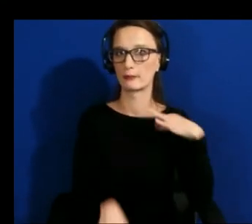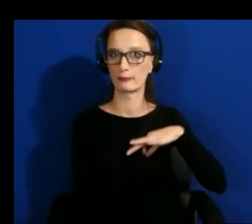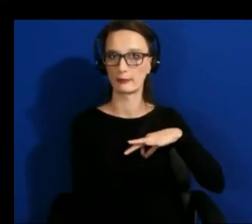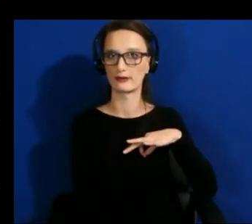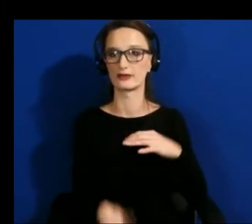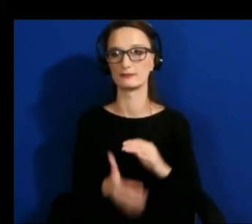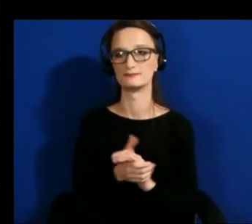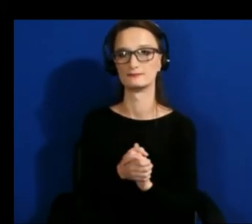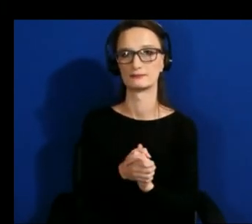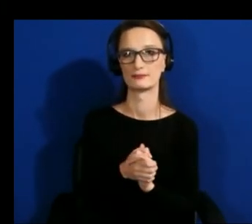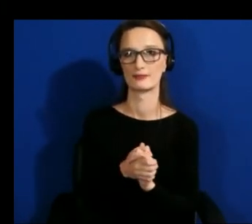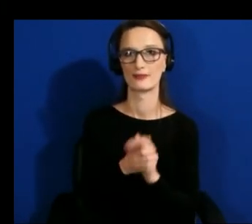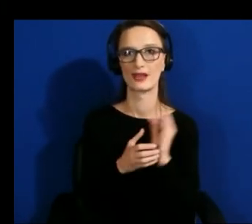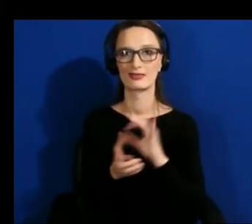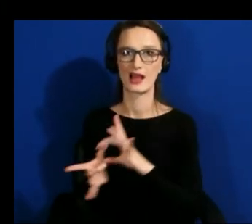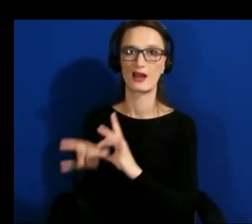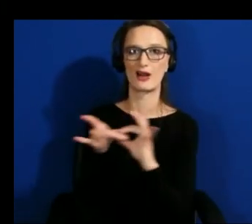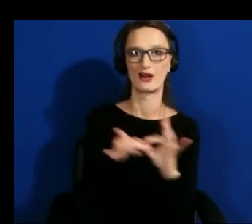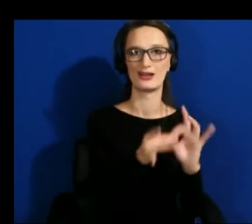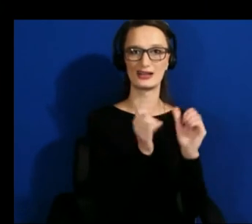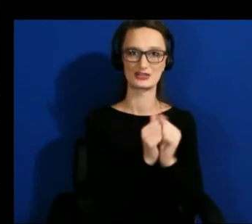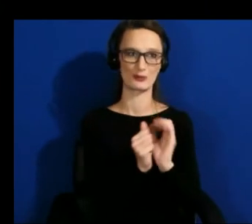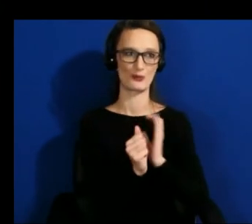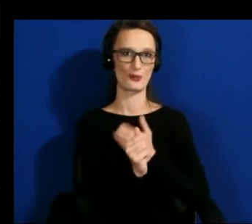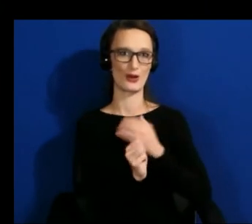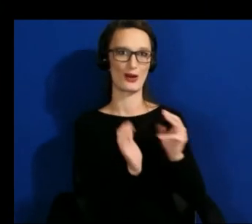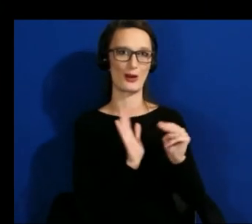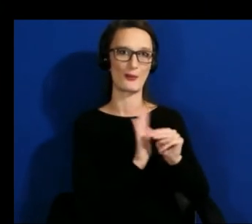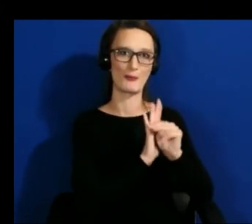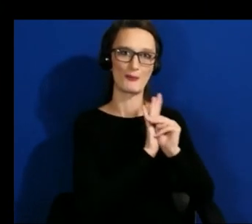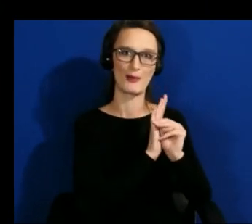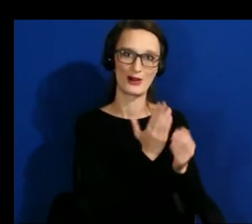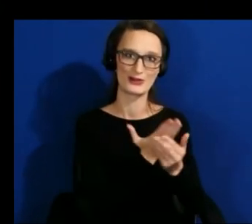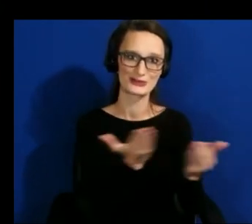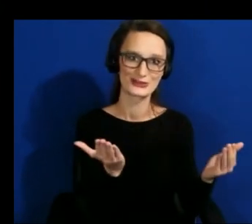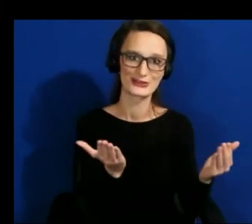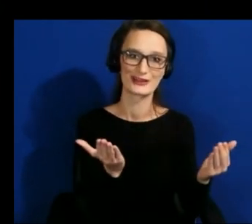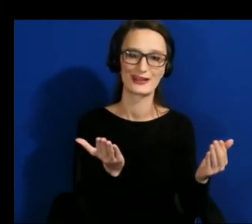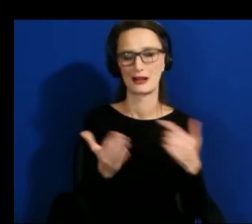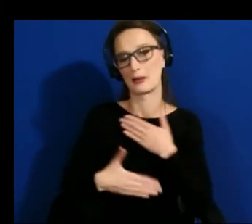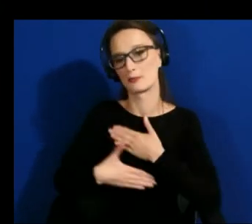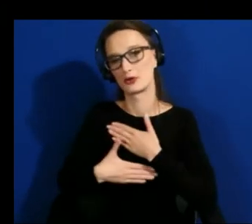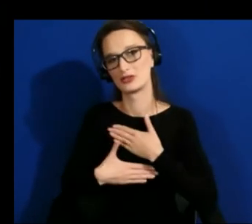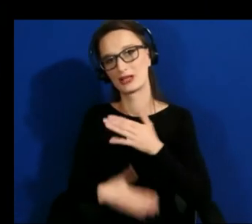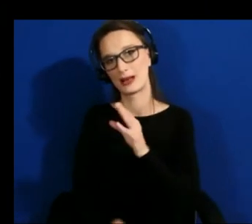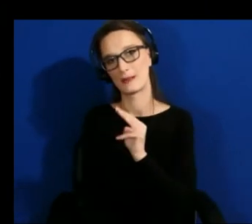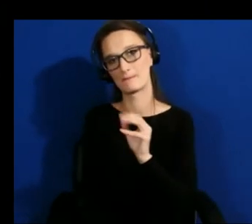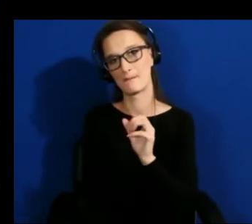and um yeah so i appreciate what martez is doing as well with the uh think of different controllers